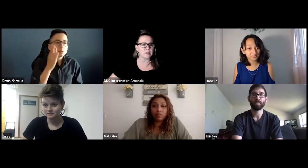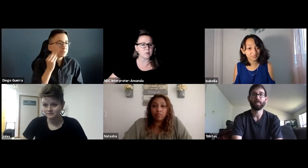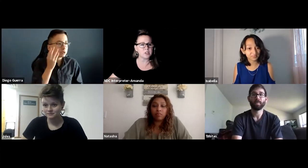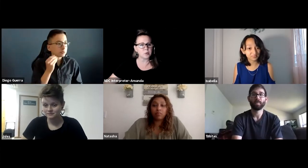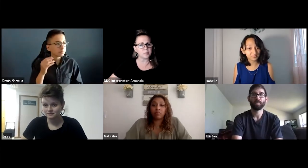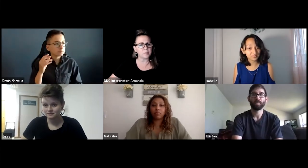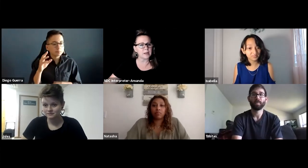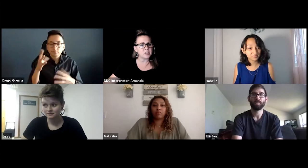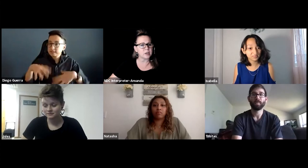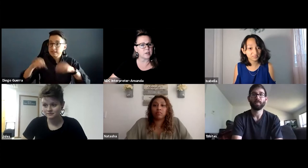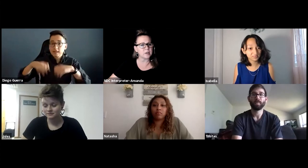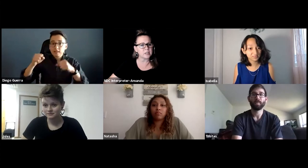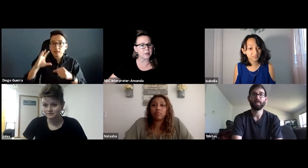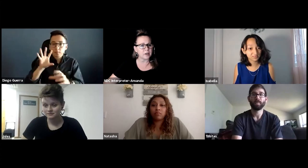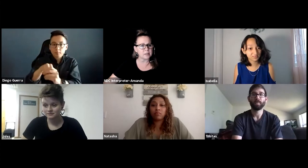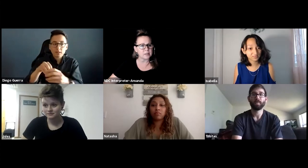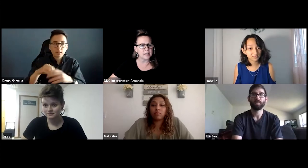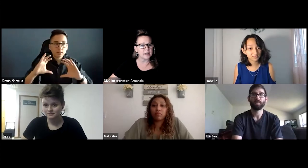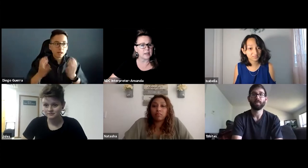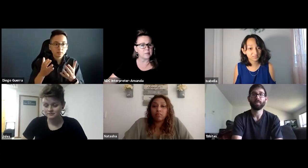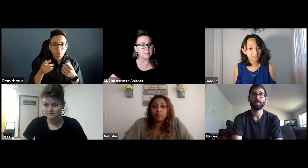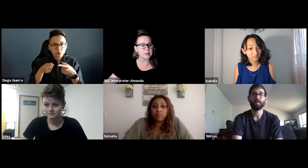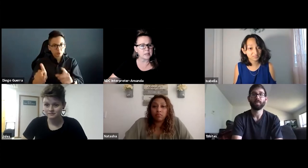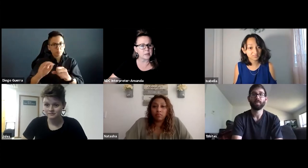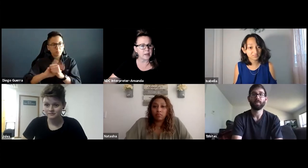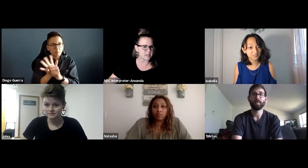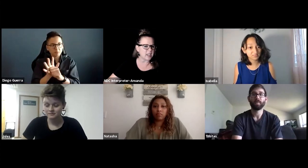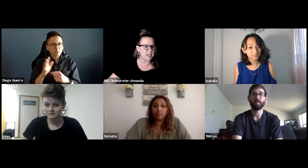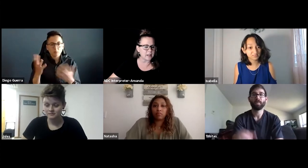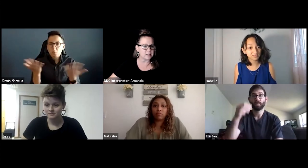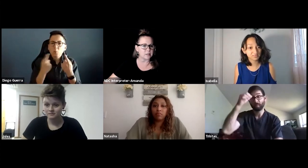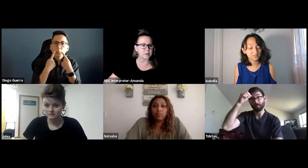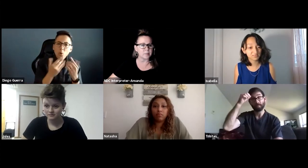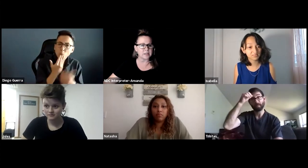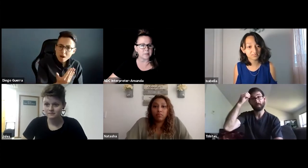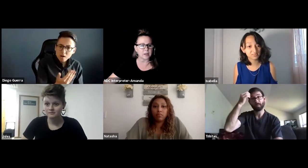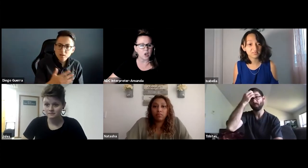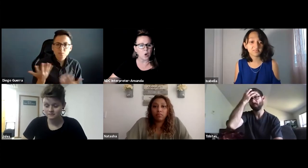Would you mind sharing your experience in participating, taking classes during the pandemic,